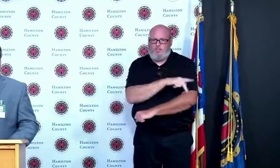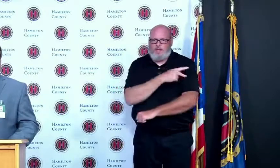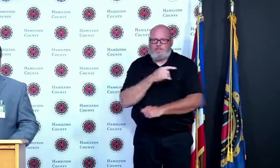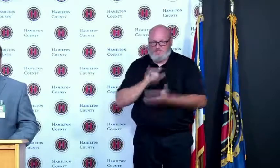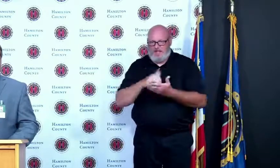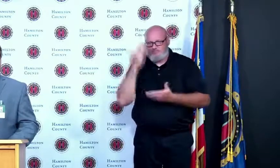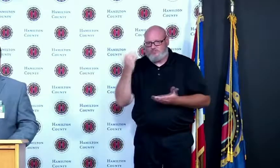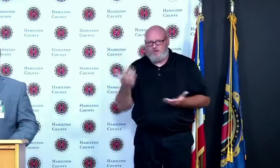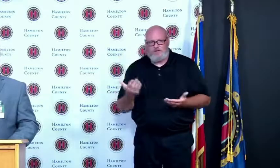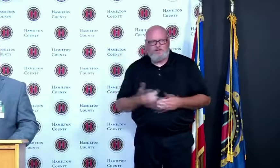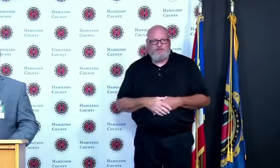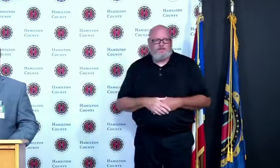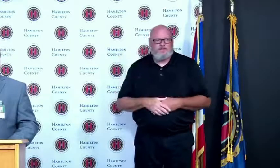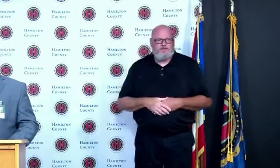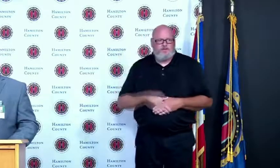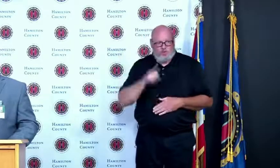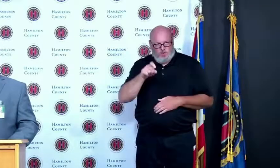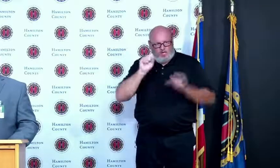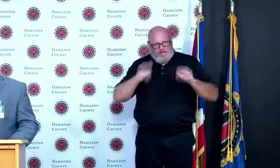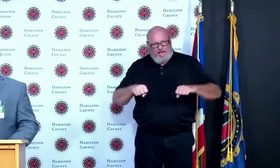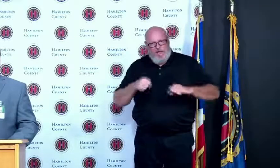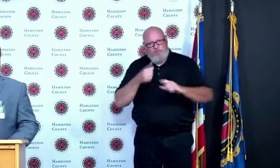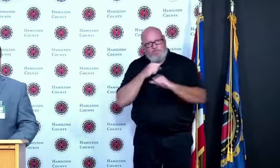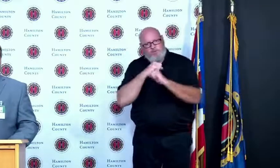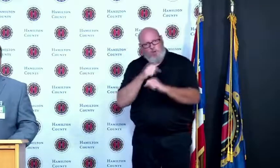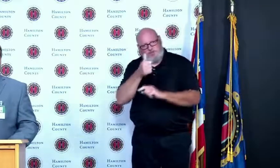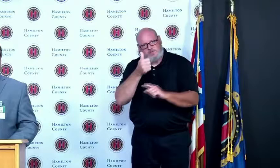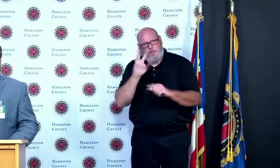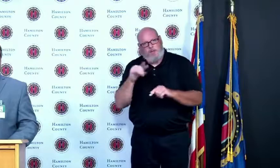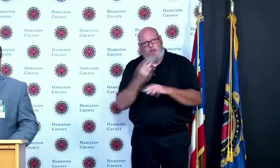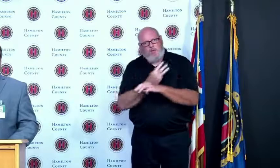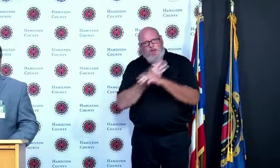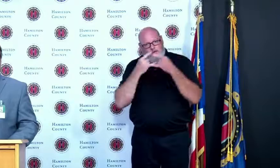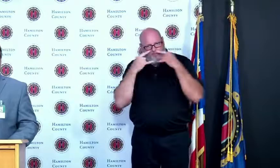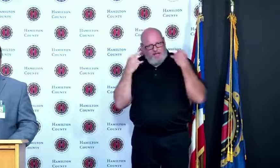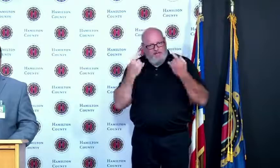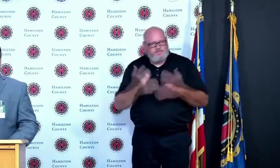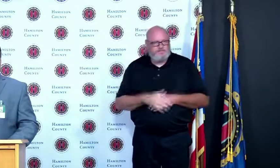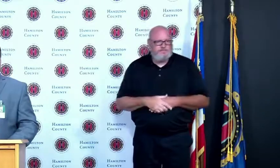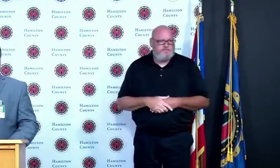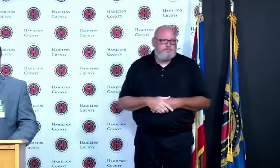that each person is looking at the end of this pandemic in different ways and so let's just